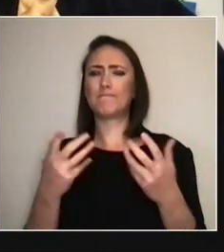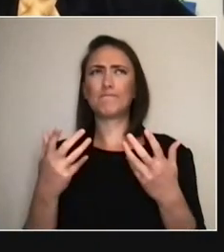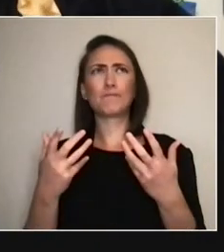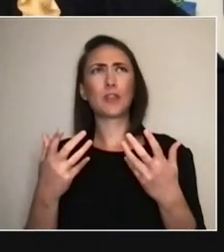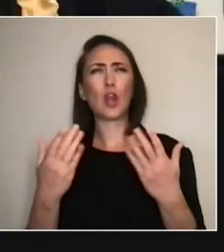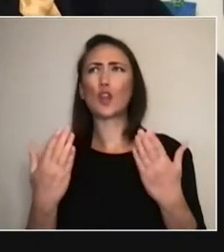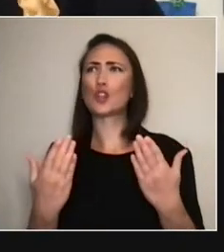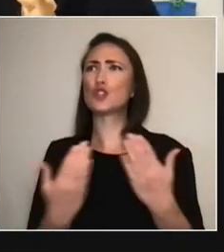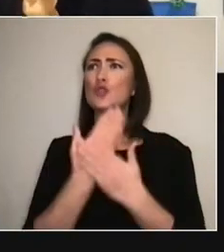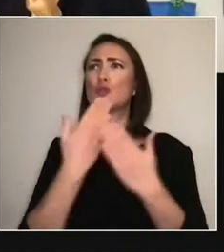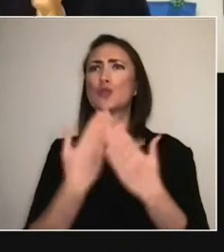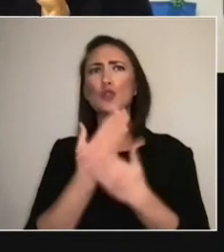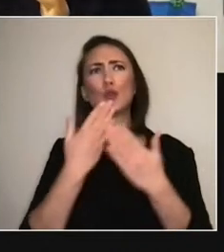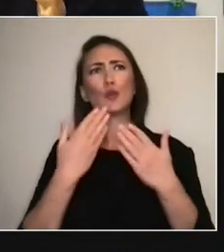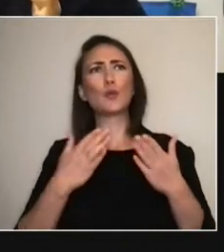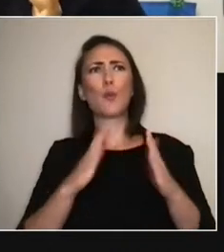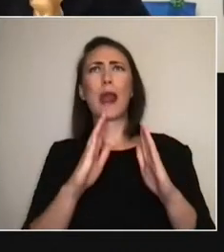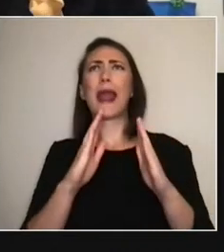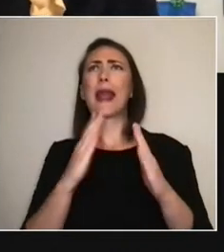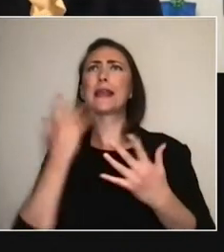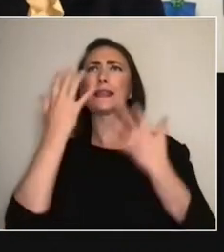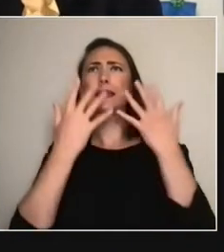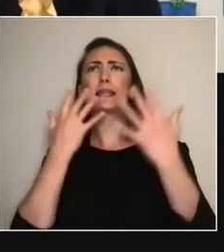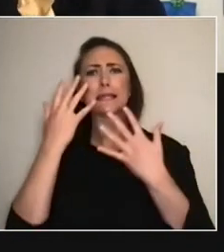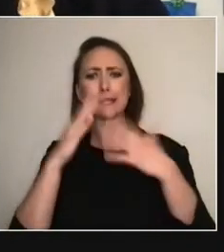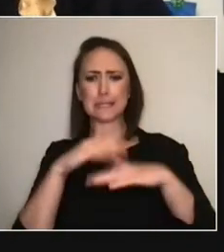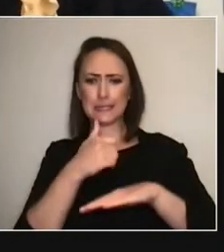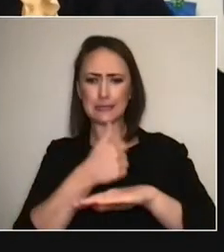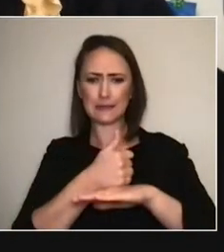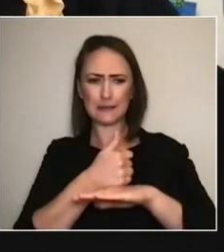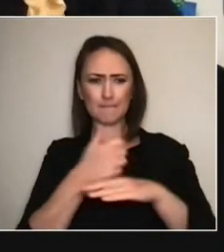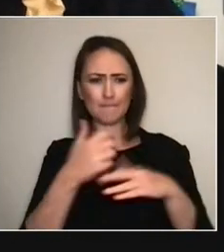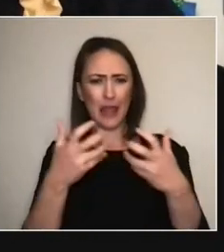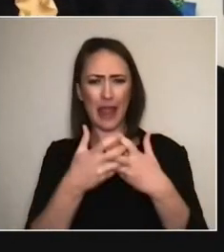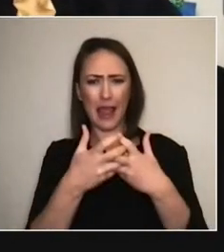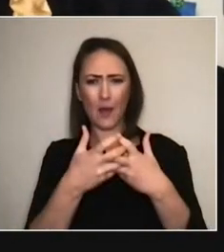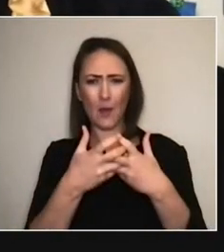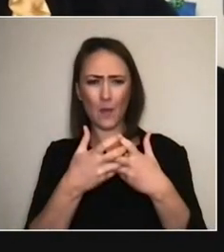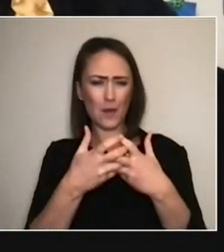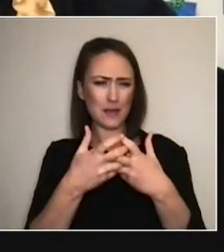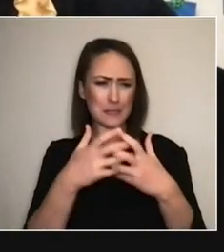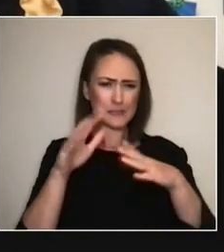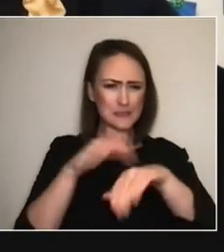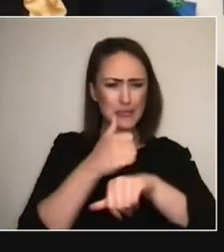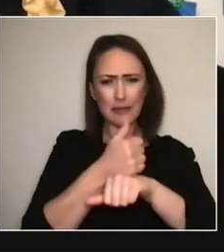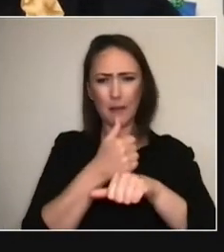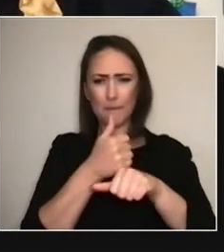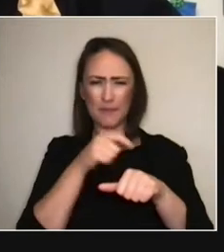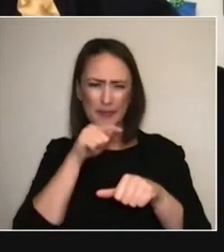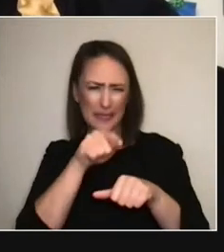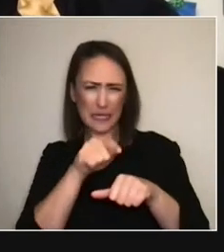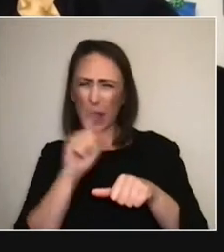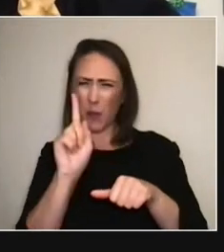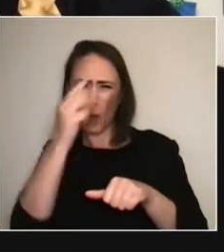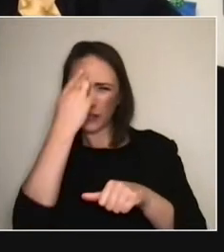and perhaps investigating it as a new form and call it 'concept touring'. And at the same time, there's been some other movements